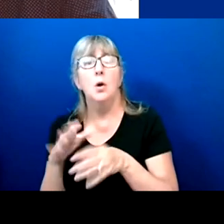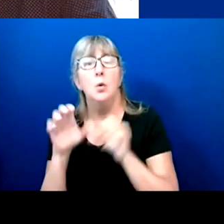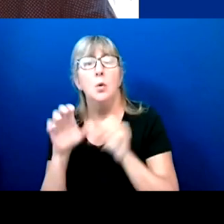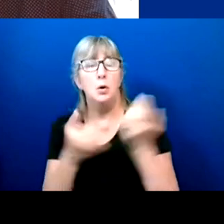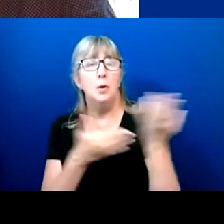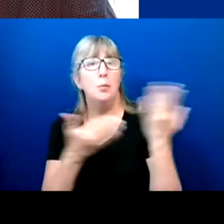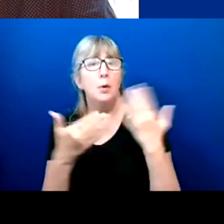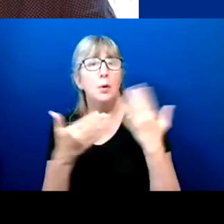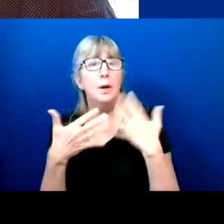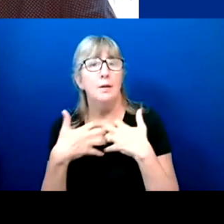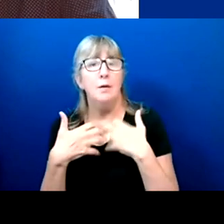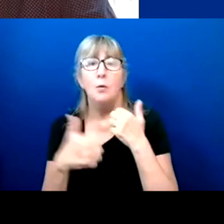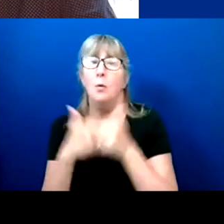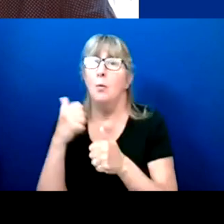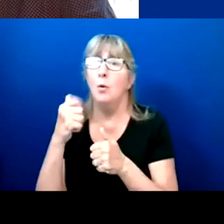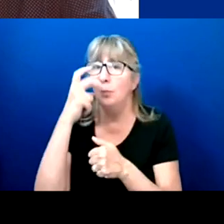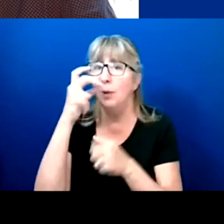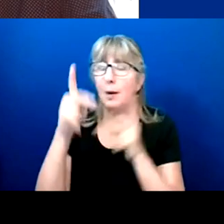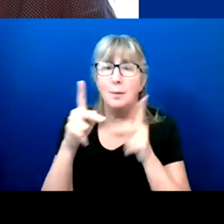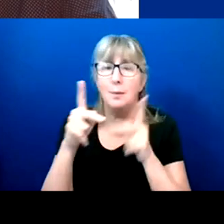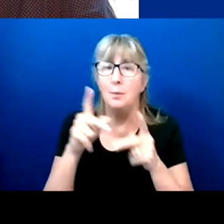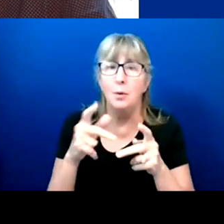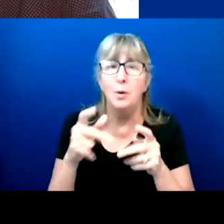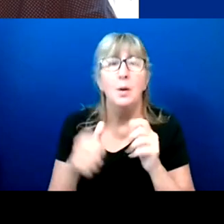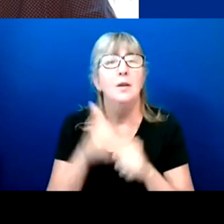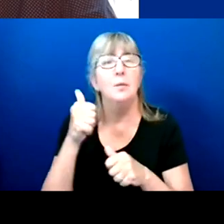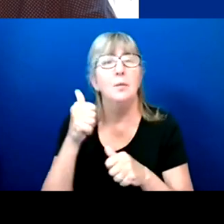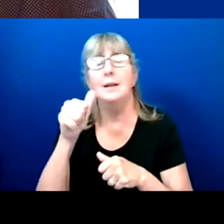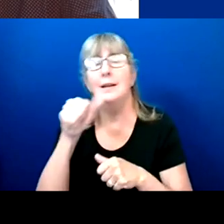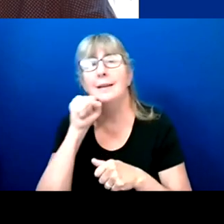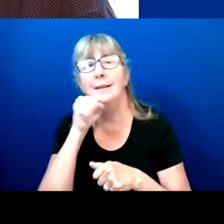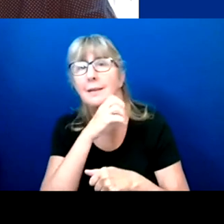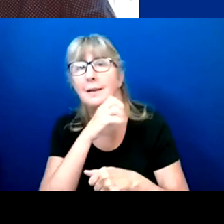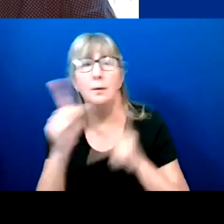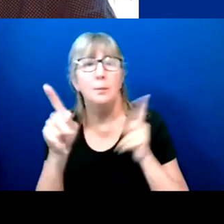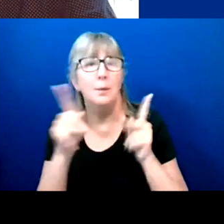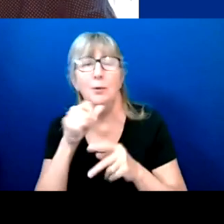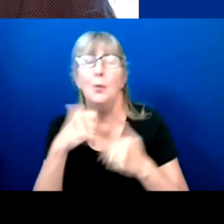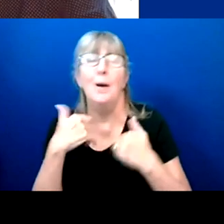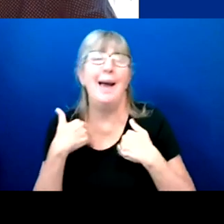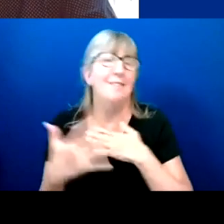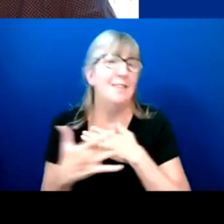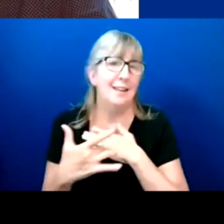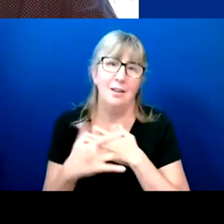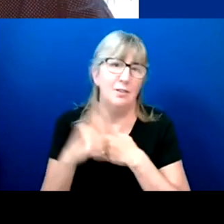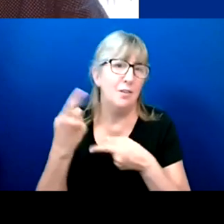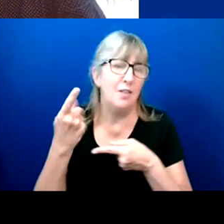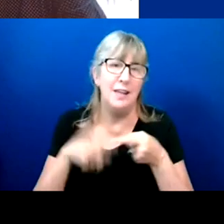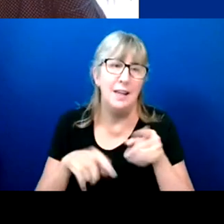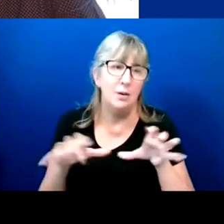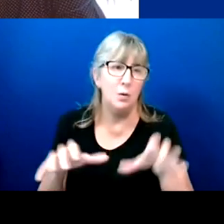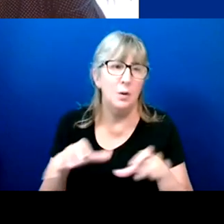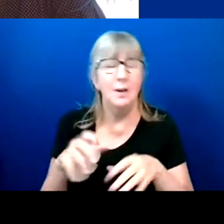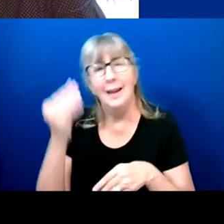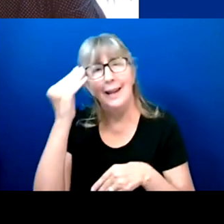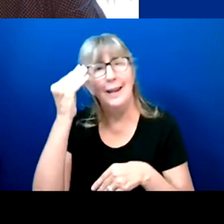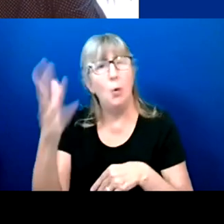Well, most blind people and seniors, they don't have that technology, so they're not going to be able to and it will not work.